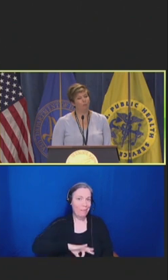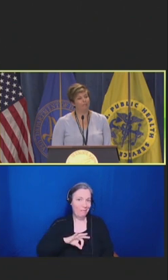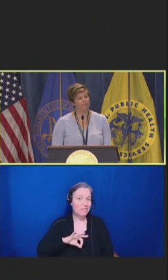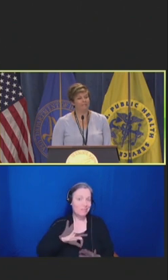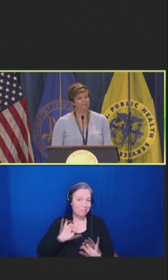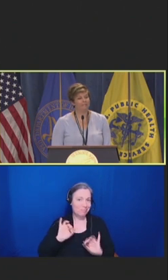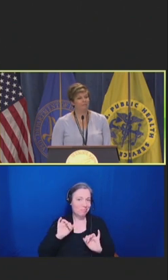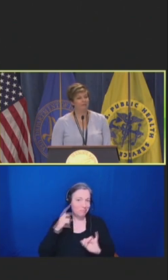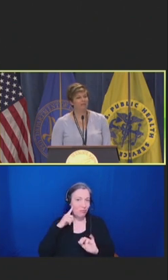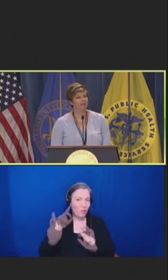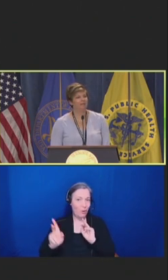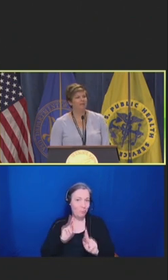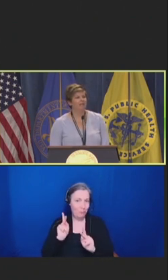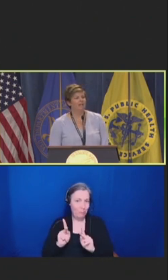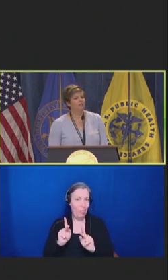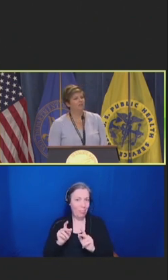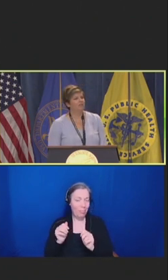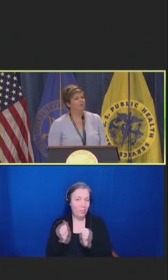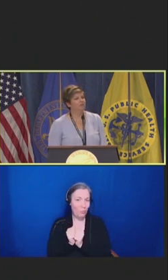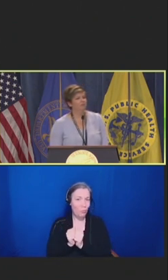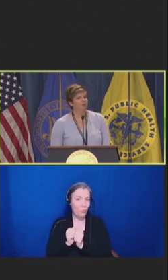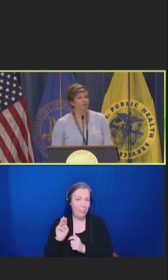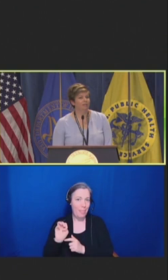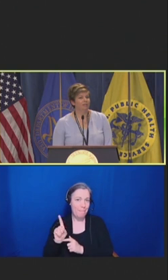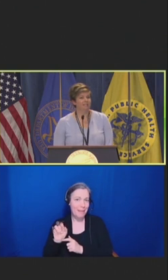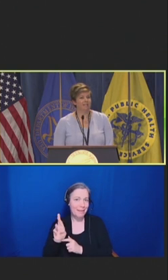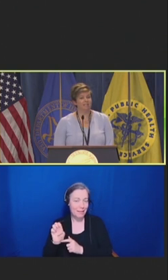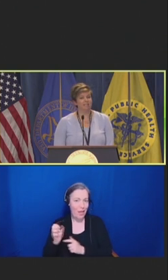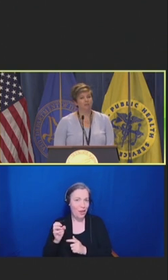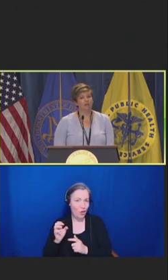We're really excited about it and we know that people have been really excited as well.